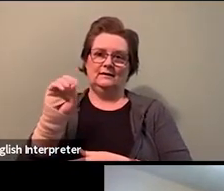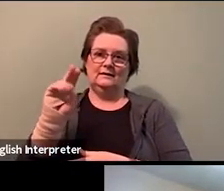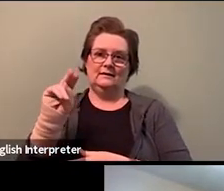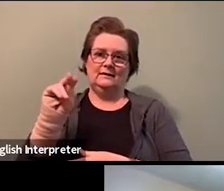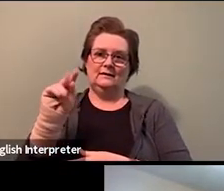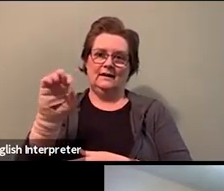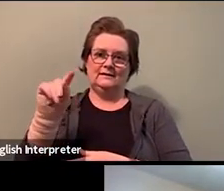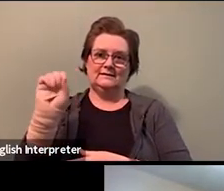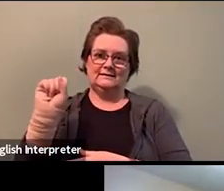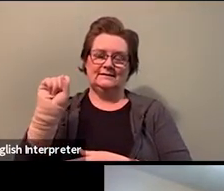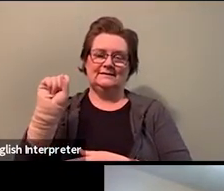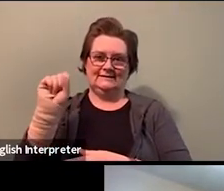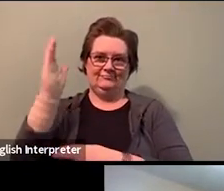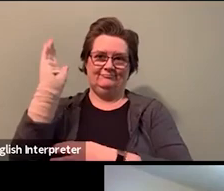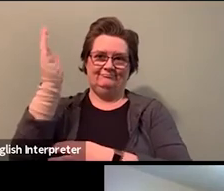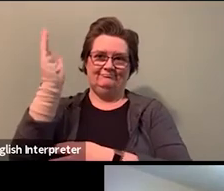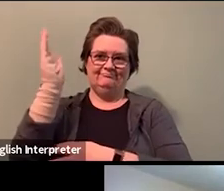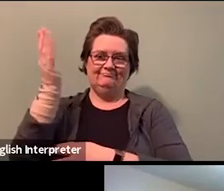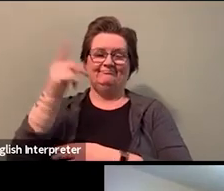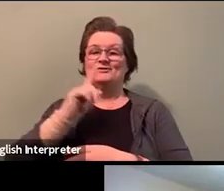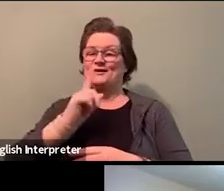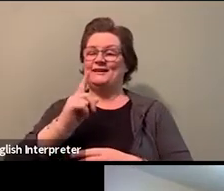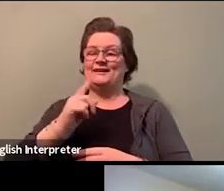listening and learning from all of you.